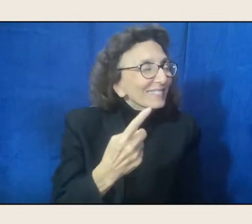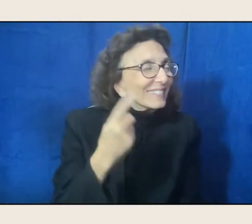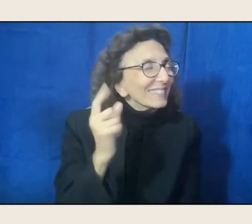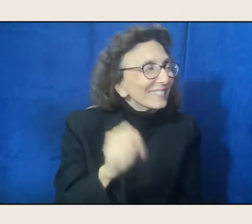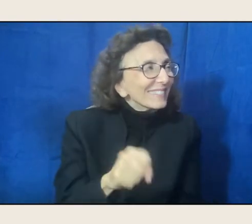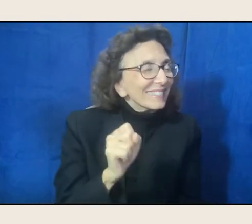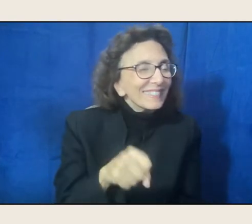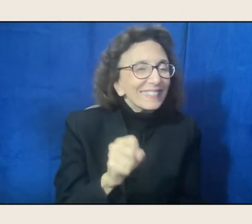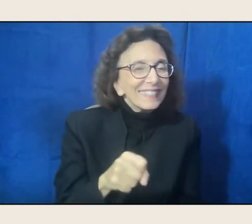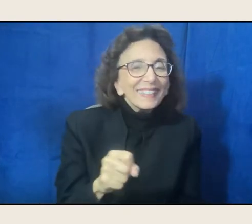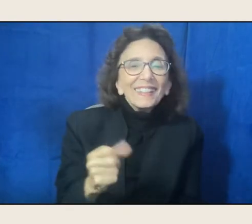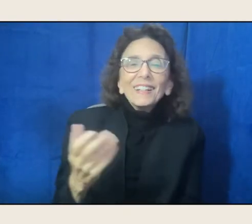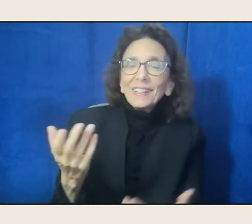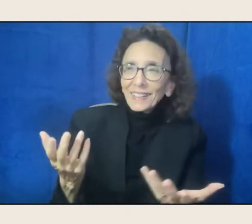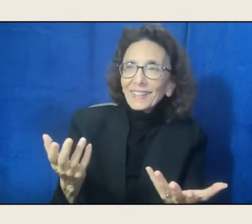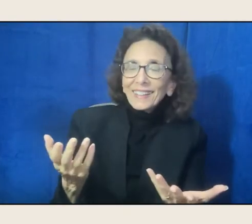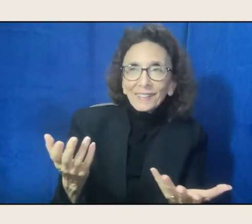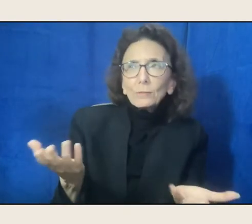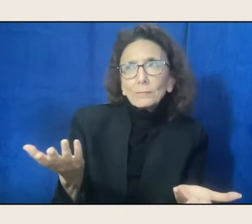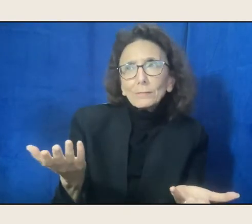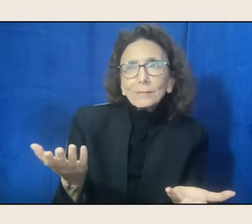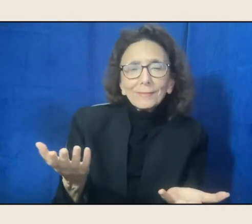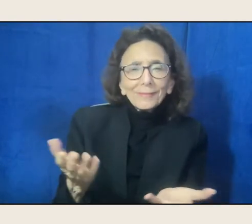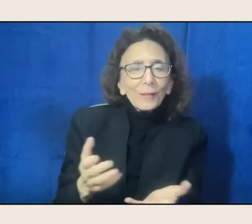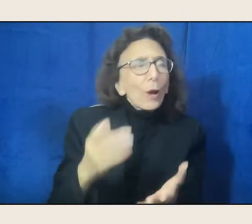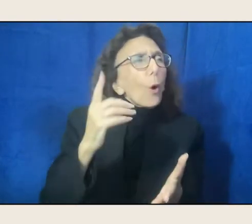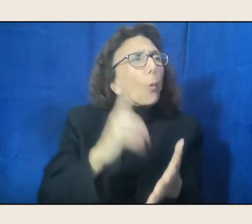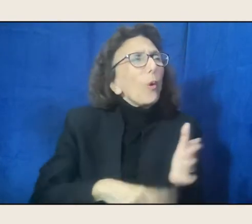Yeah, like I'd tell you. Yeah. What do you write like?